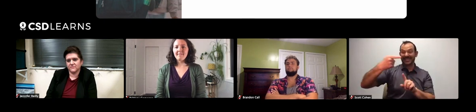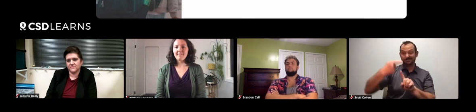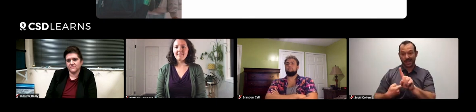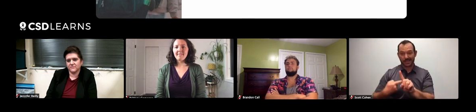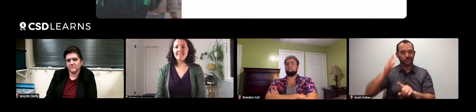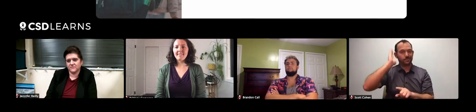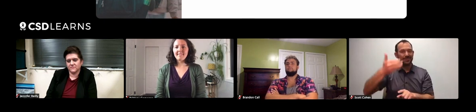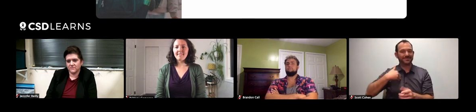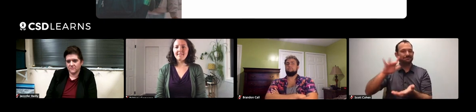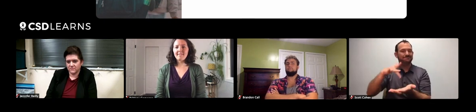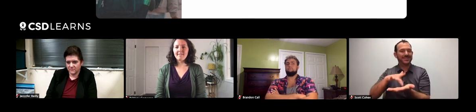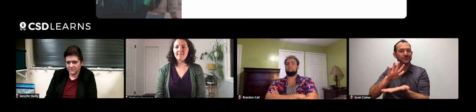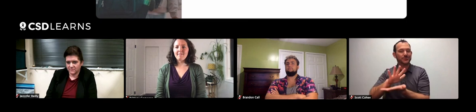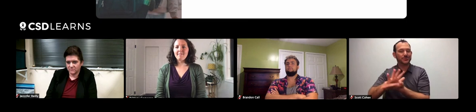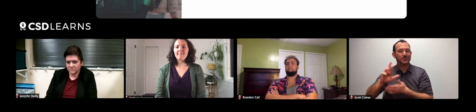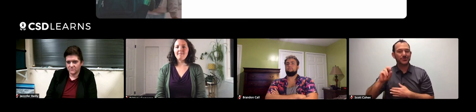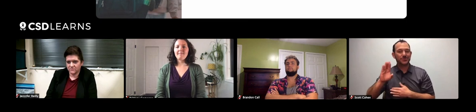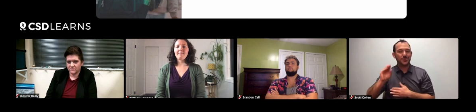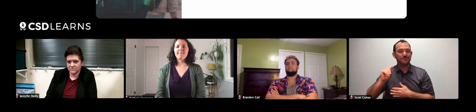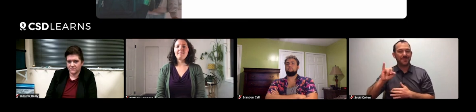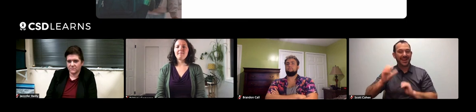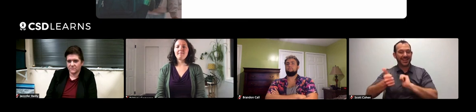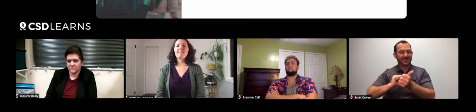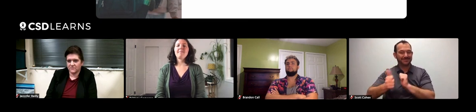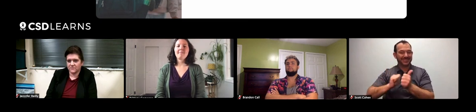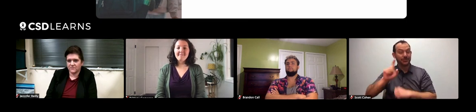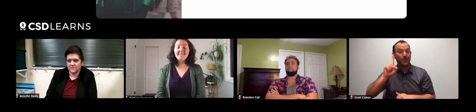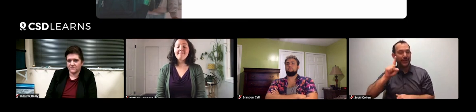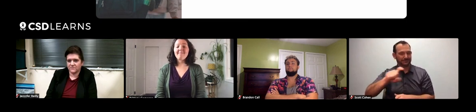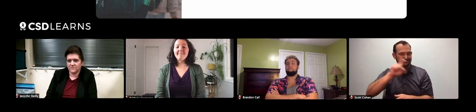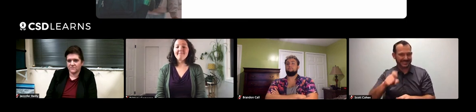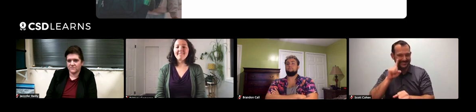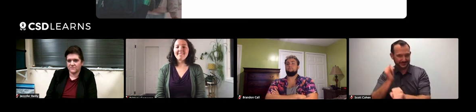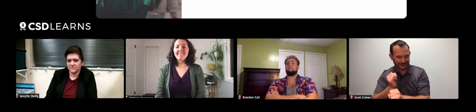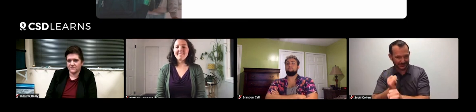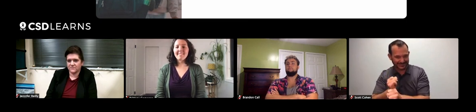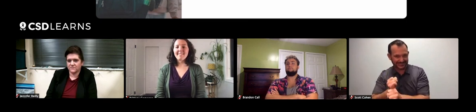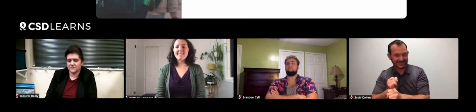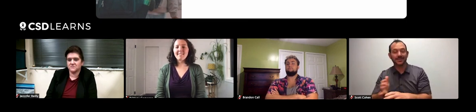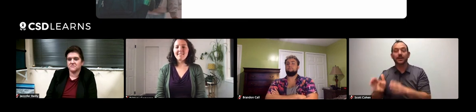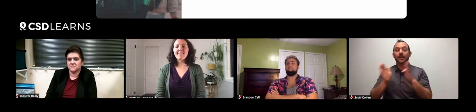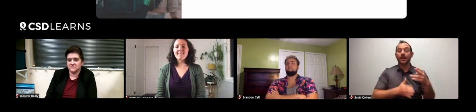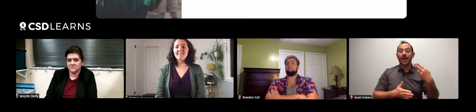Next month, there will be a middle school robotics competition at the Texas School for the Deaf.